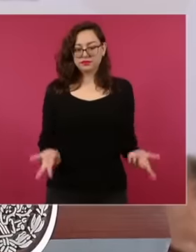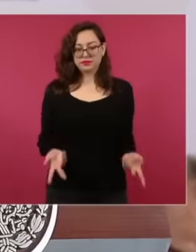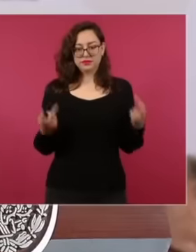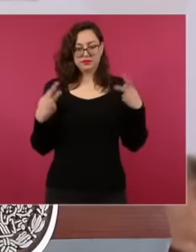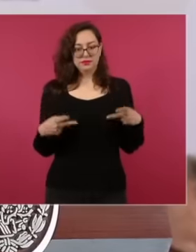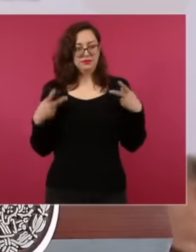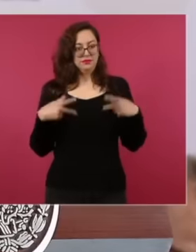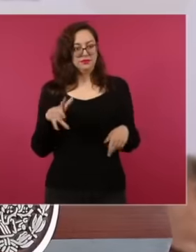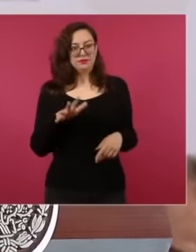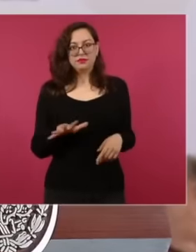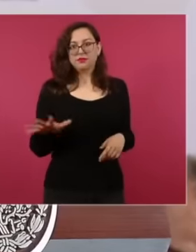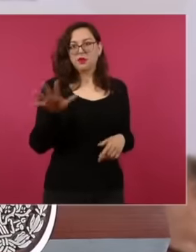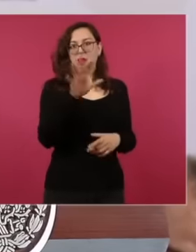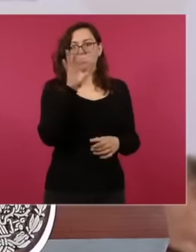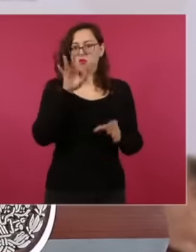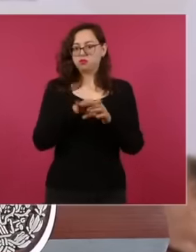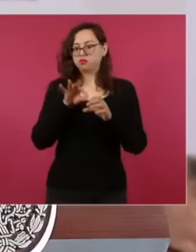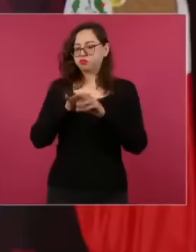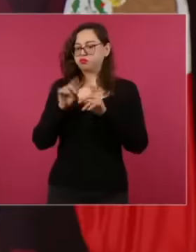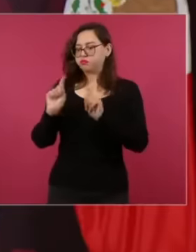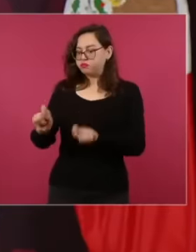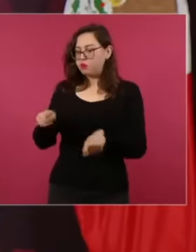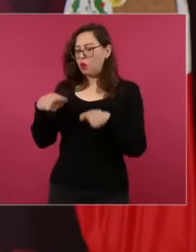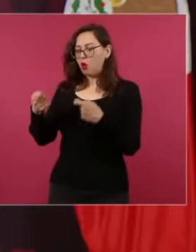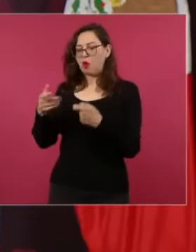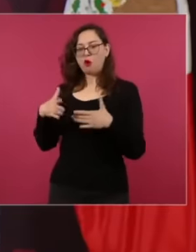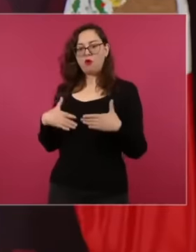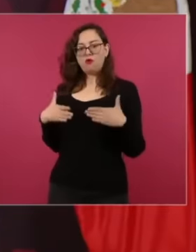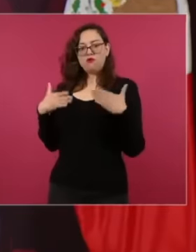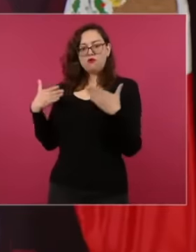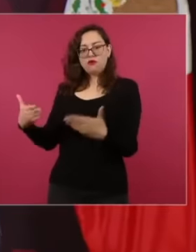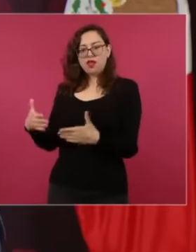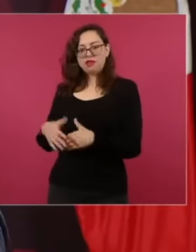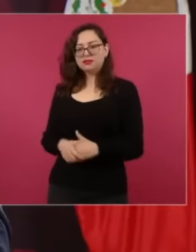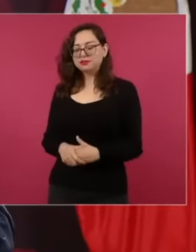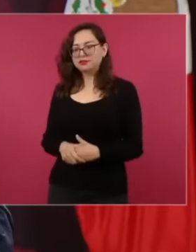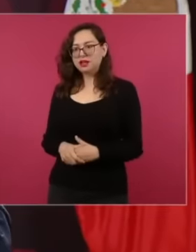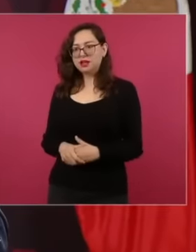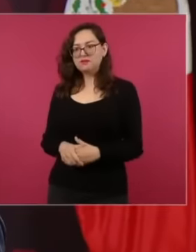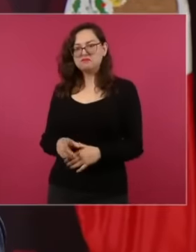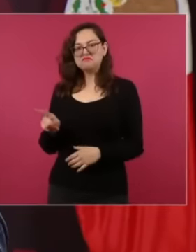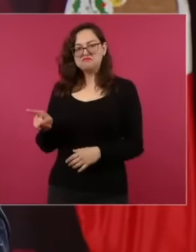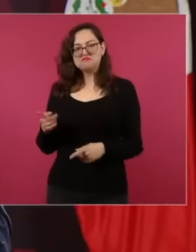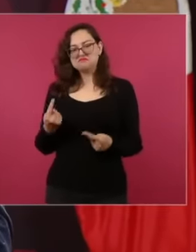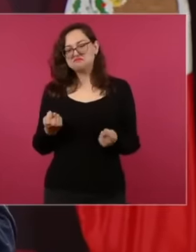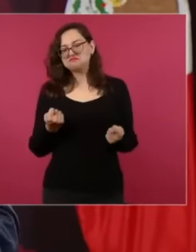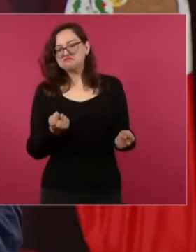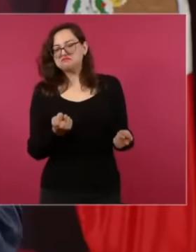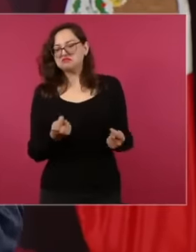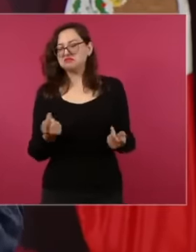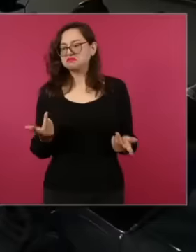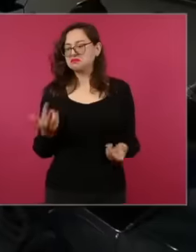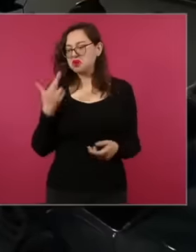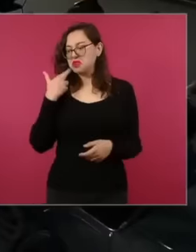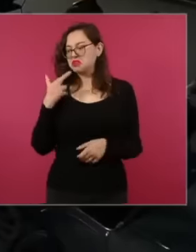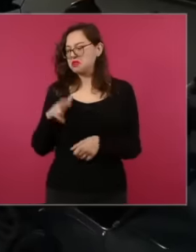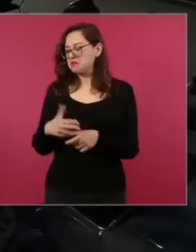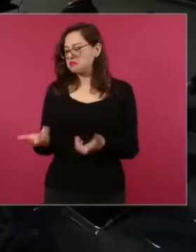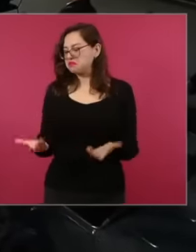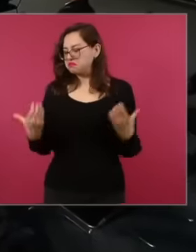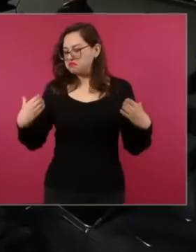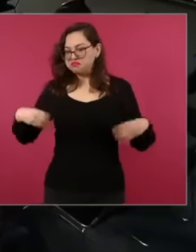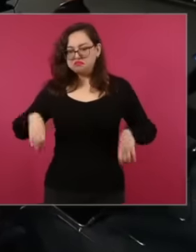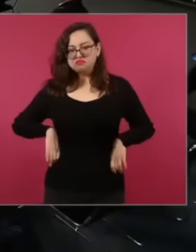that, the other goes around seeing who is